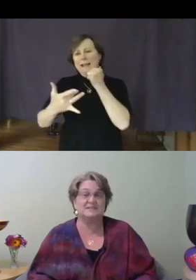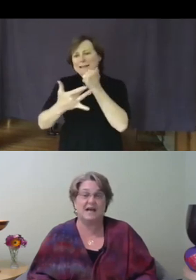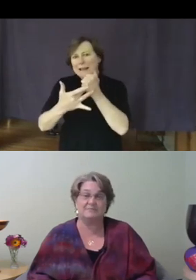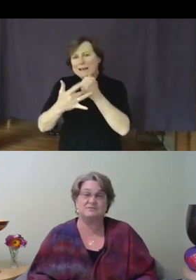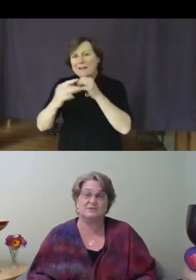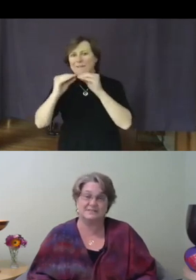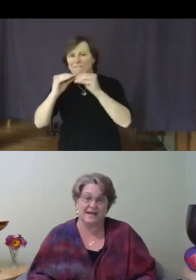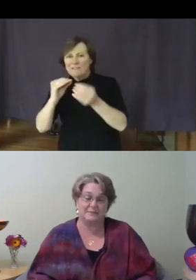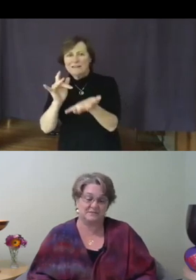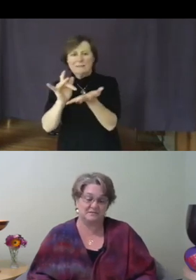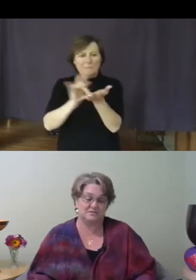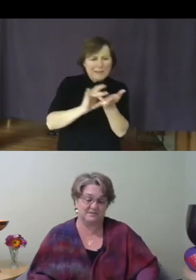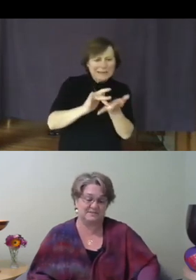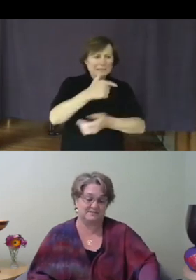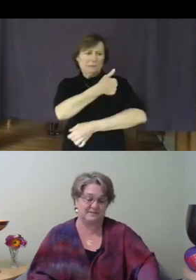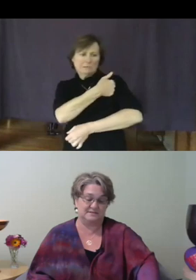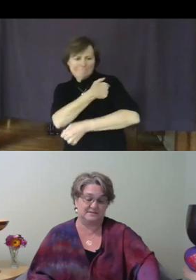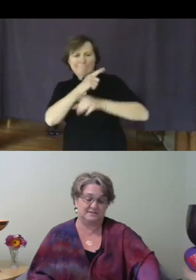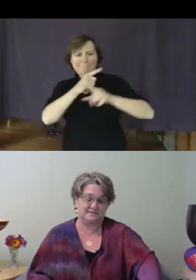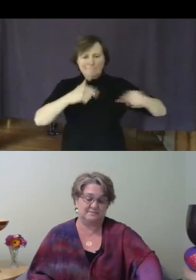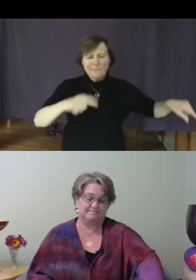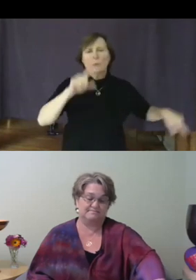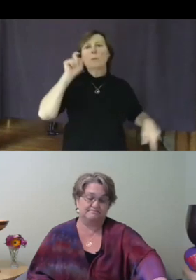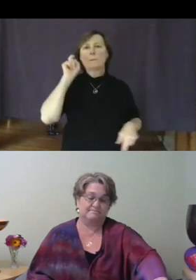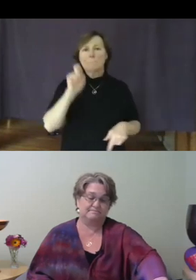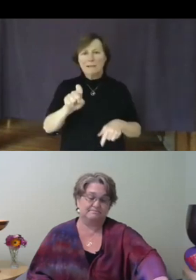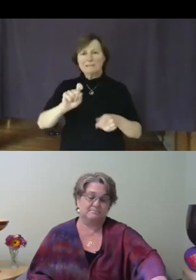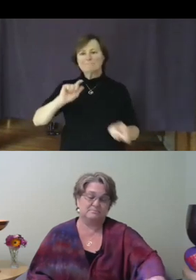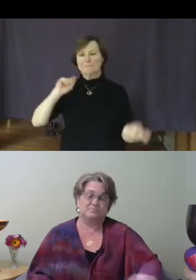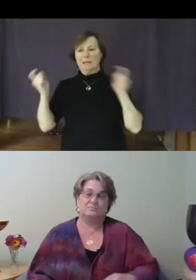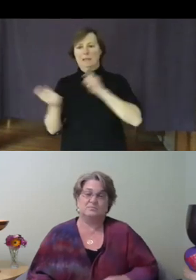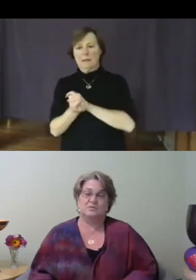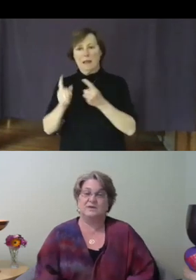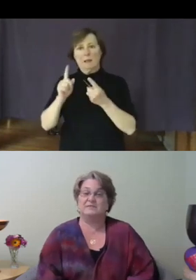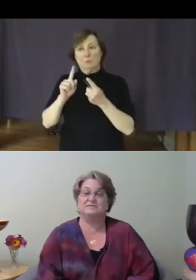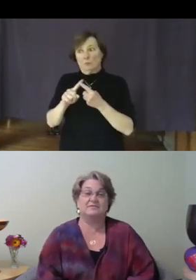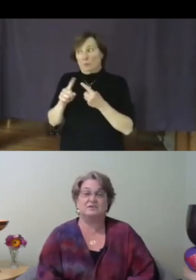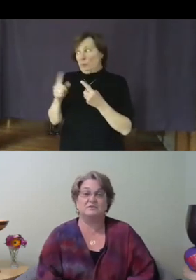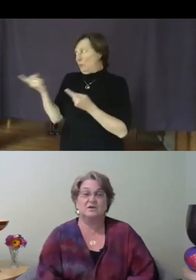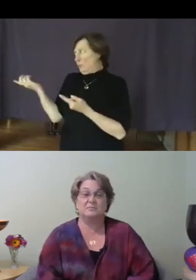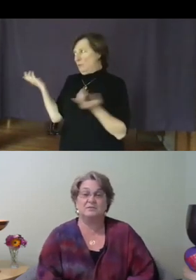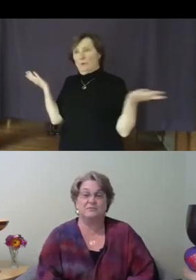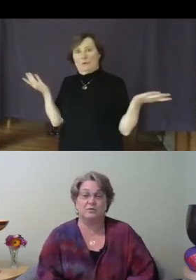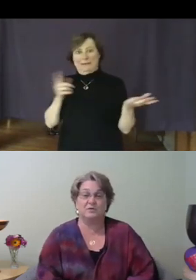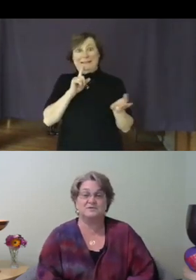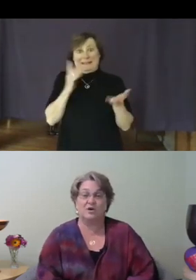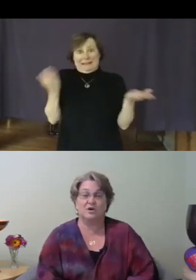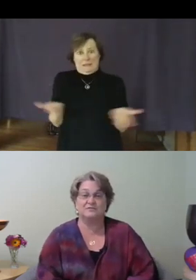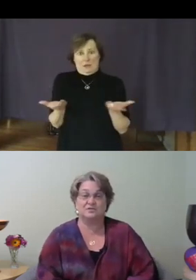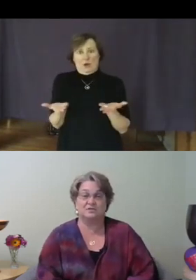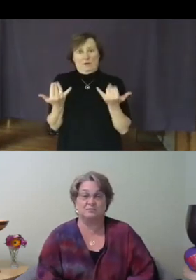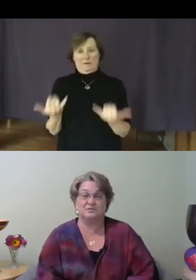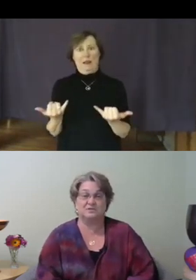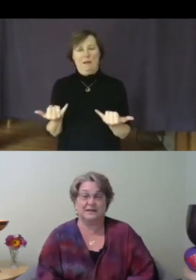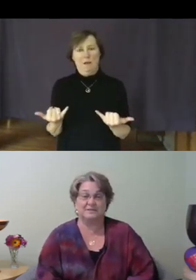have to adapt to its existence. We have never before solved the global climate